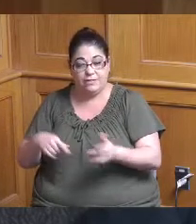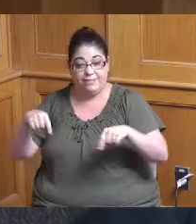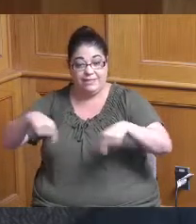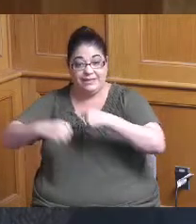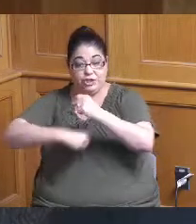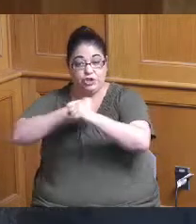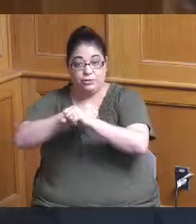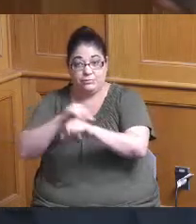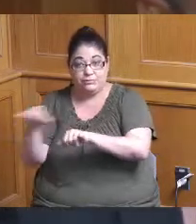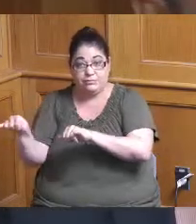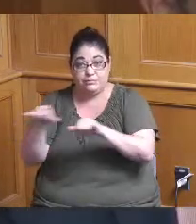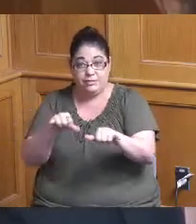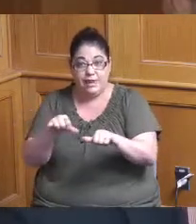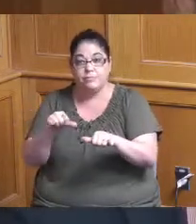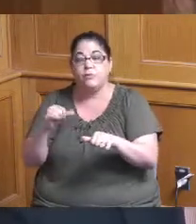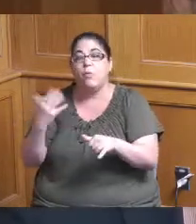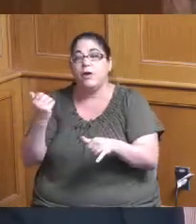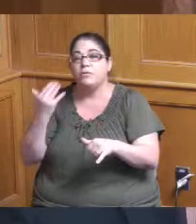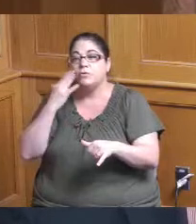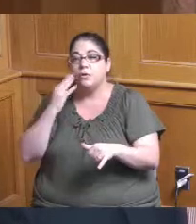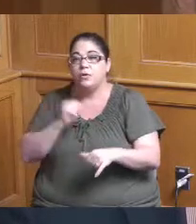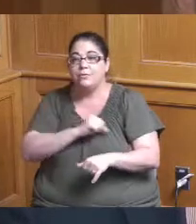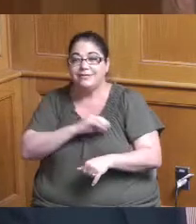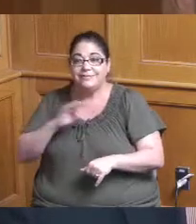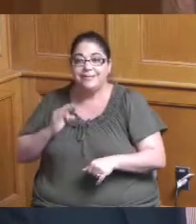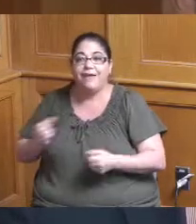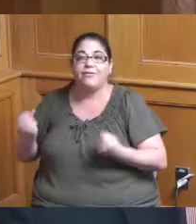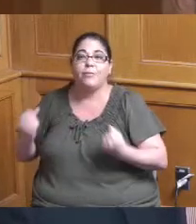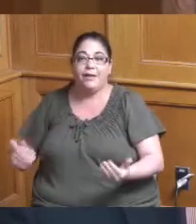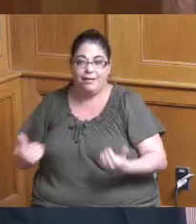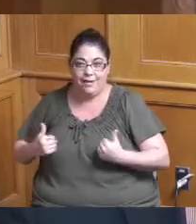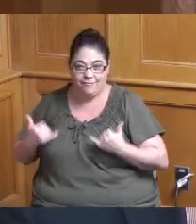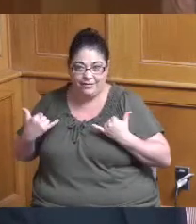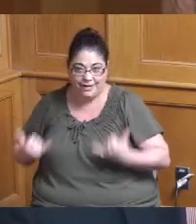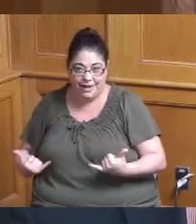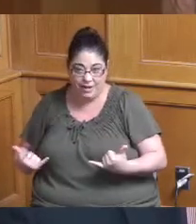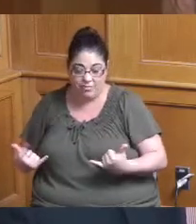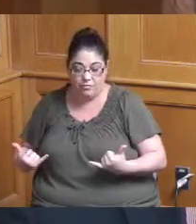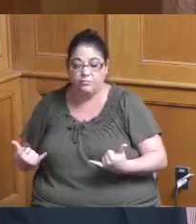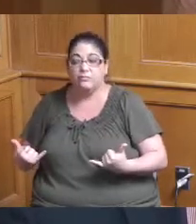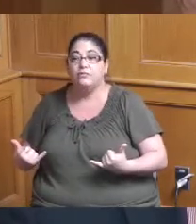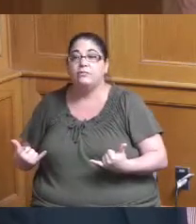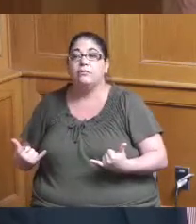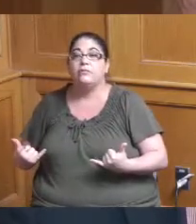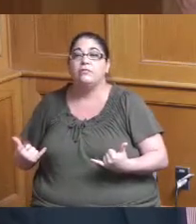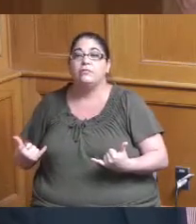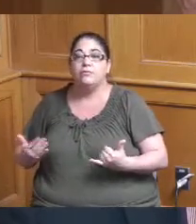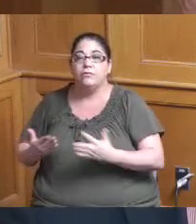so I want to know what the status of staffing is now and and you will through the operating budget